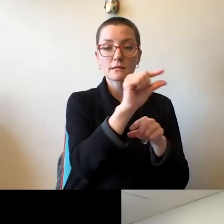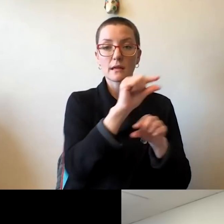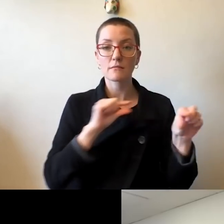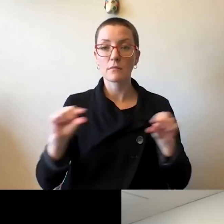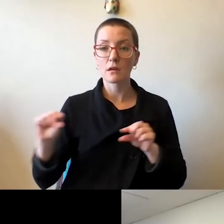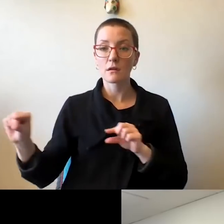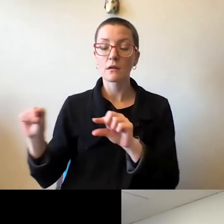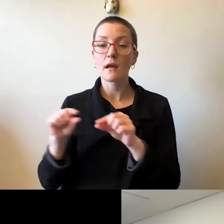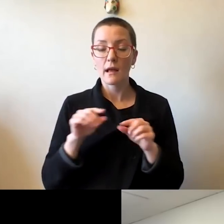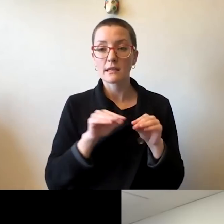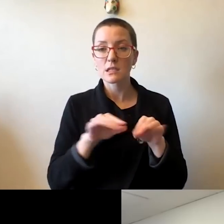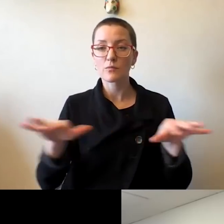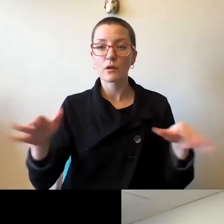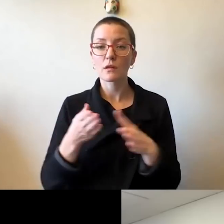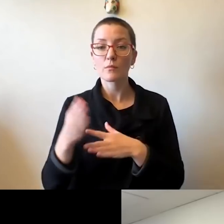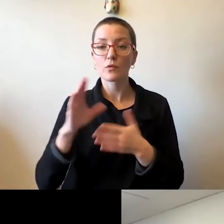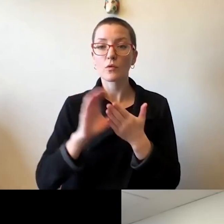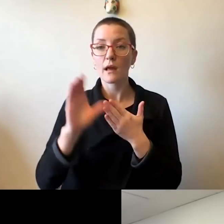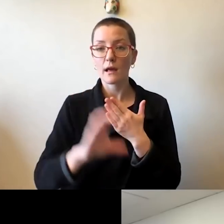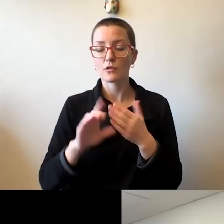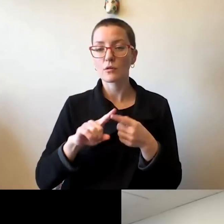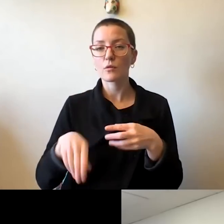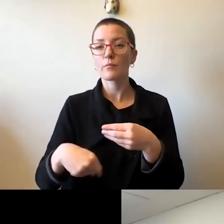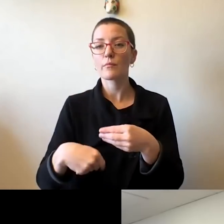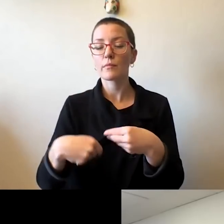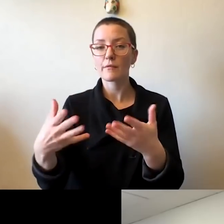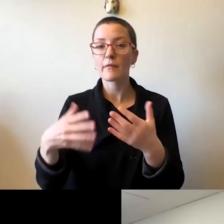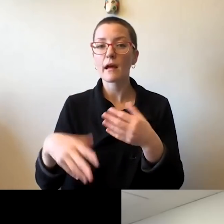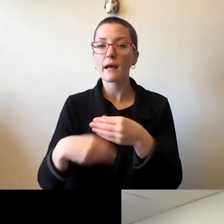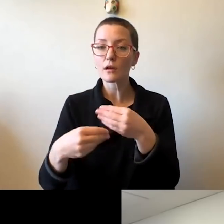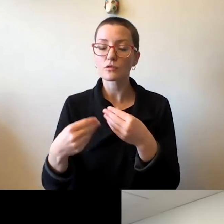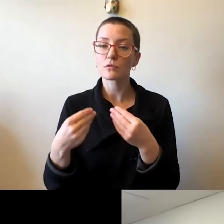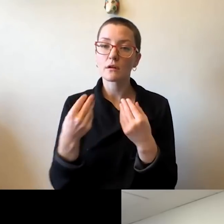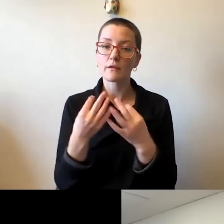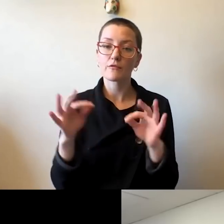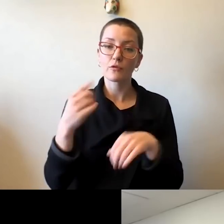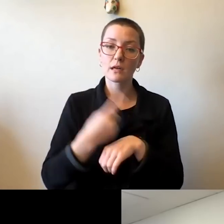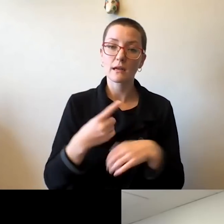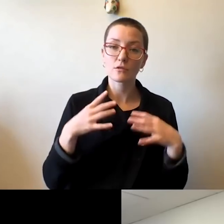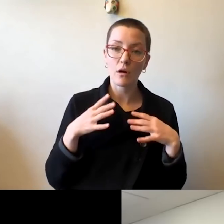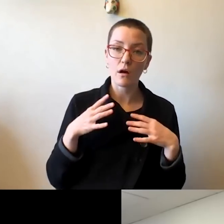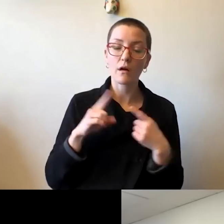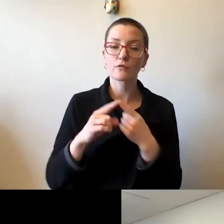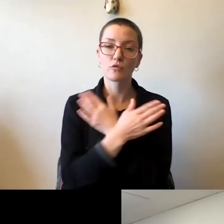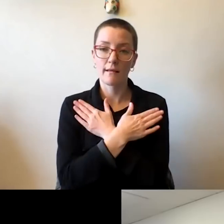that will provide the opportunity for our students and the community to relax a little bit.